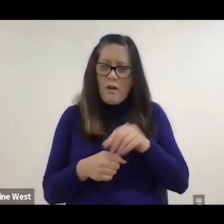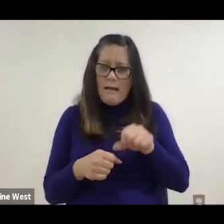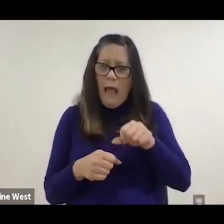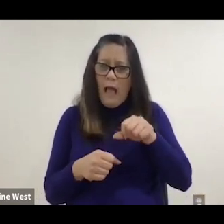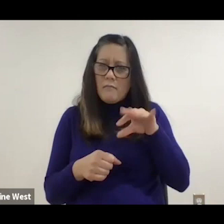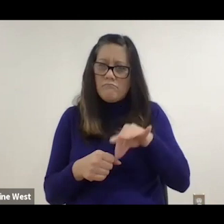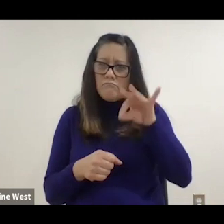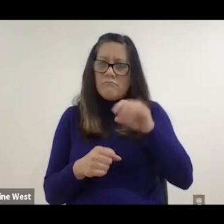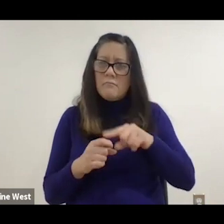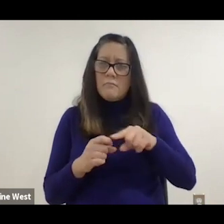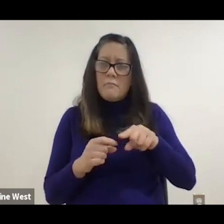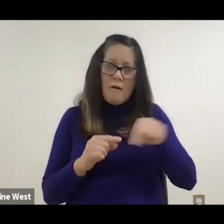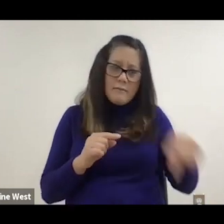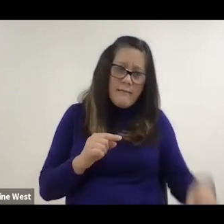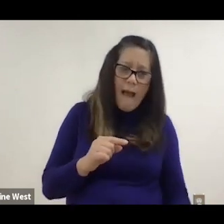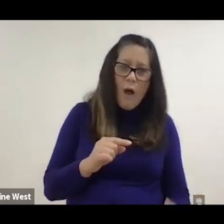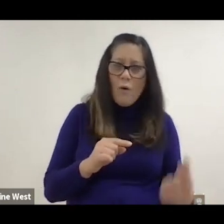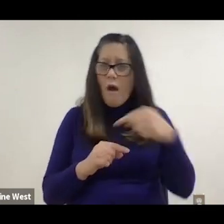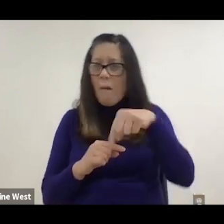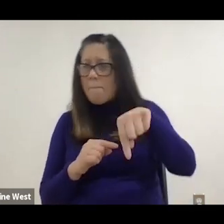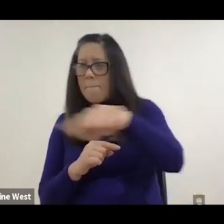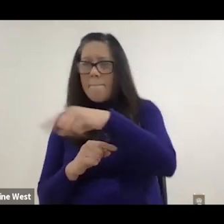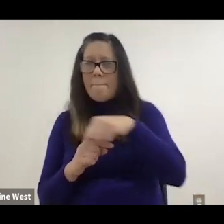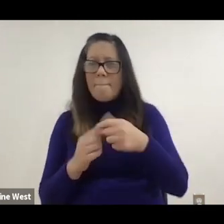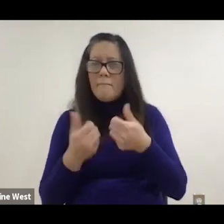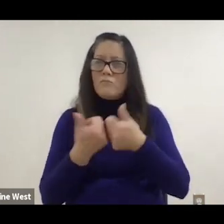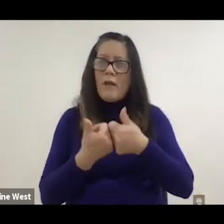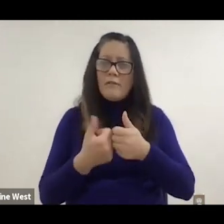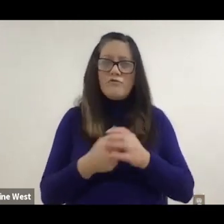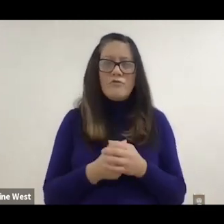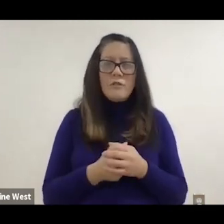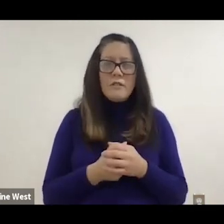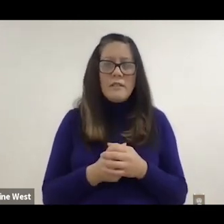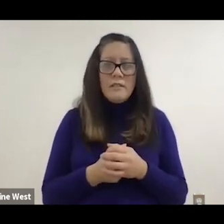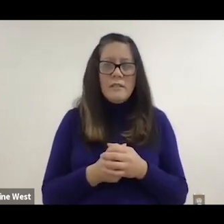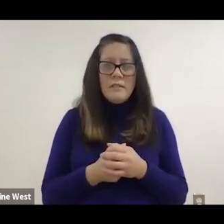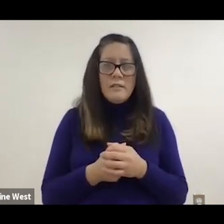The other interesting thing is that Alec had a challenge using his own phone,